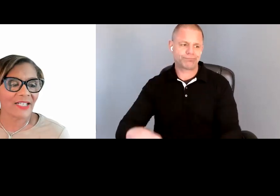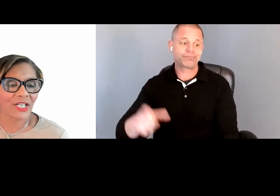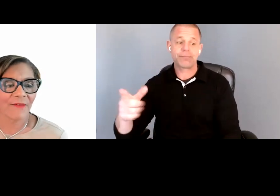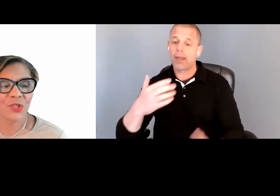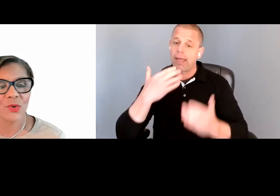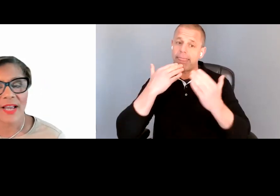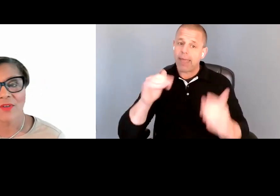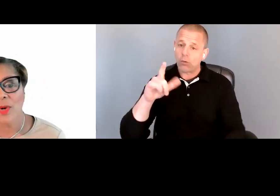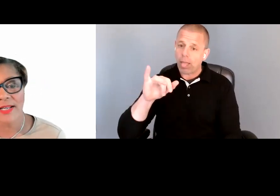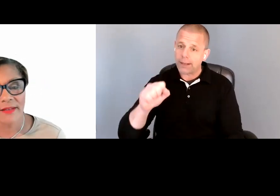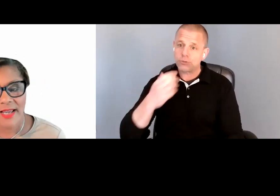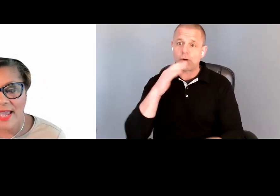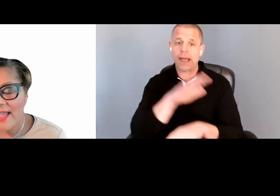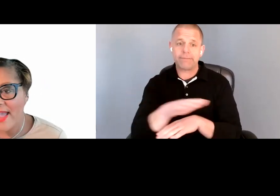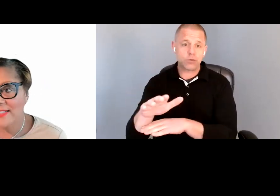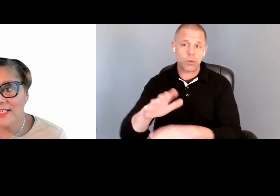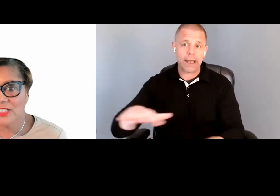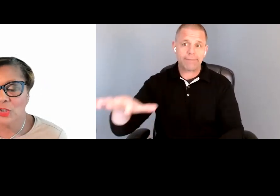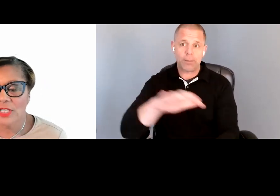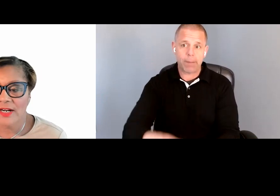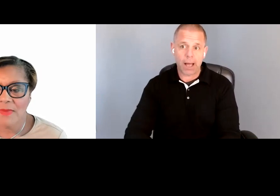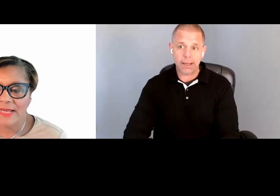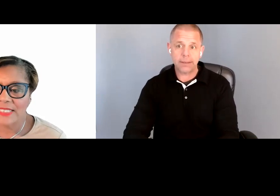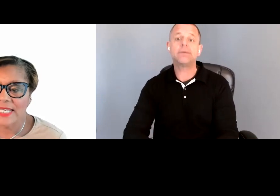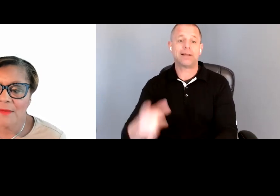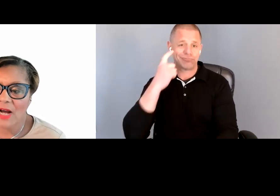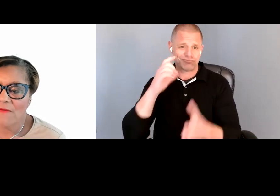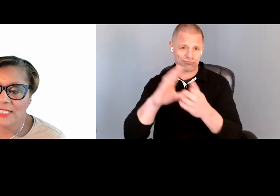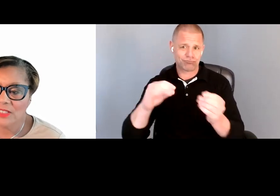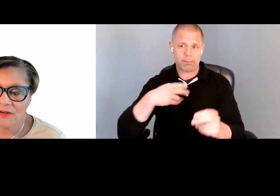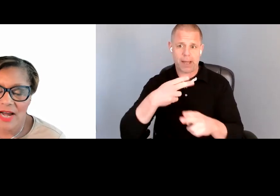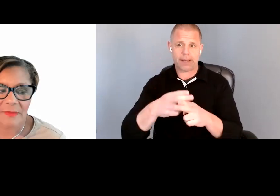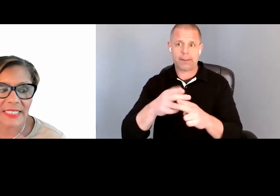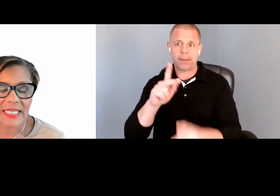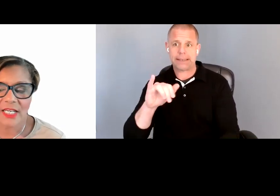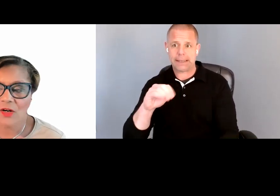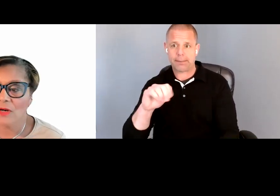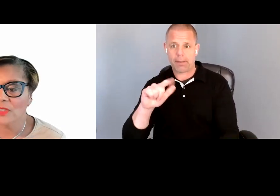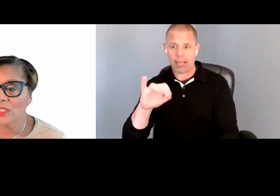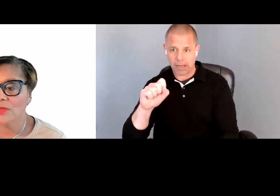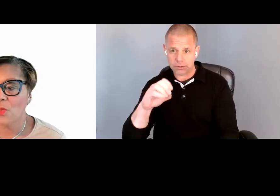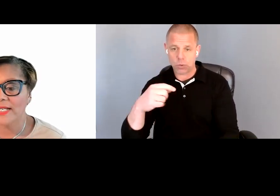and good afternoon, everyone. As Alexis shared, my name is Kim Alfonso. I am CEO of Results One